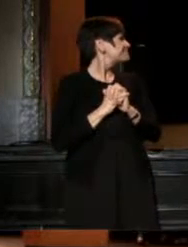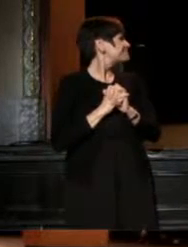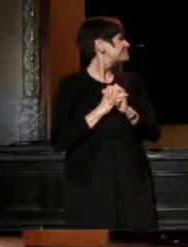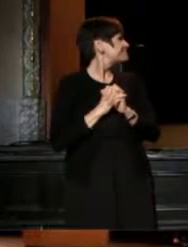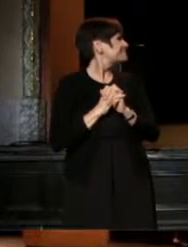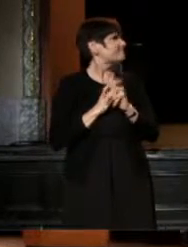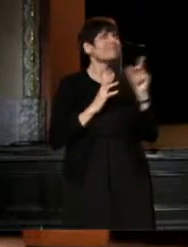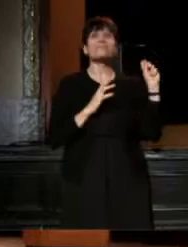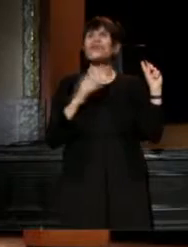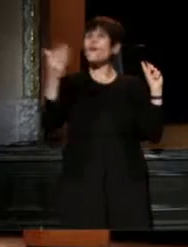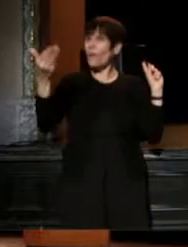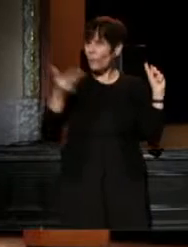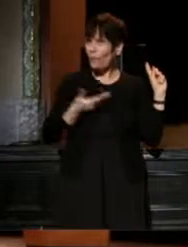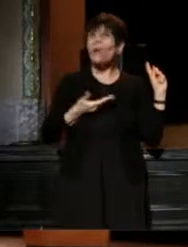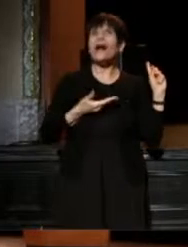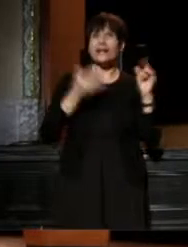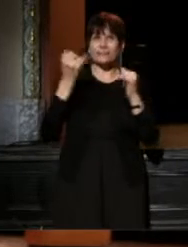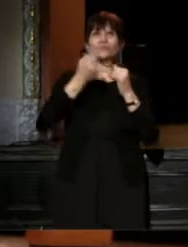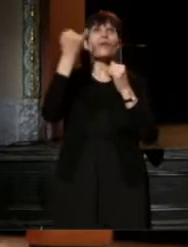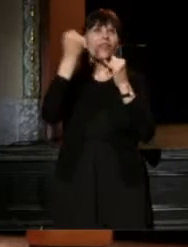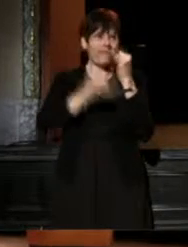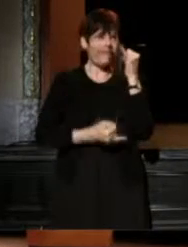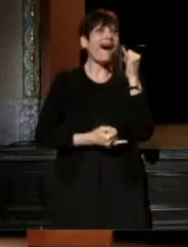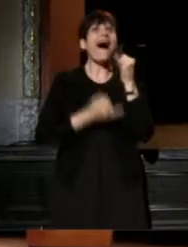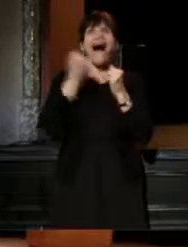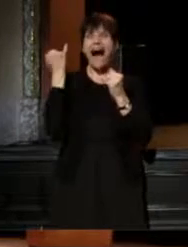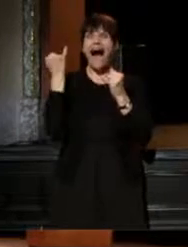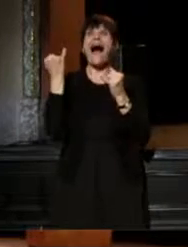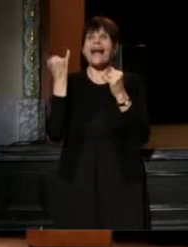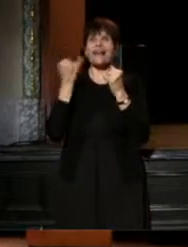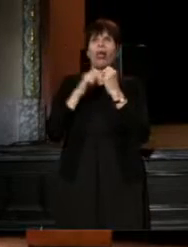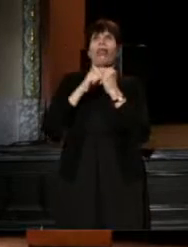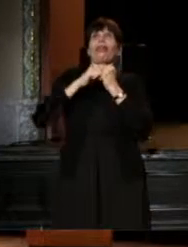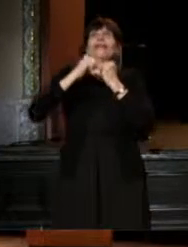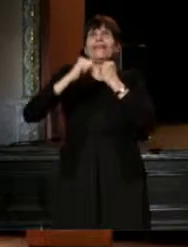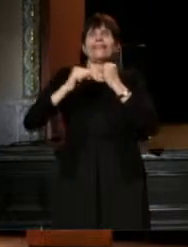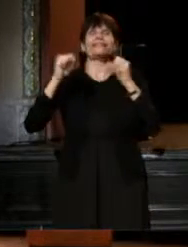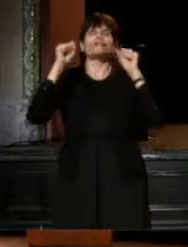Well, welcome to the final stretch here, in this remarkable conference.